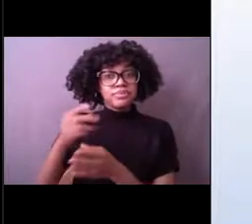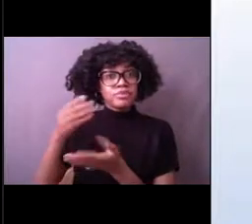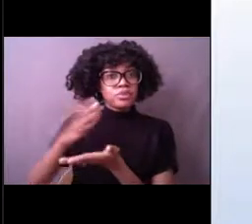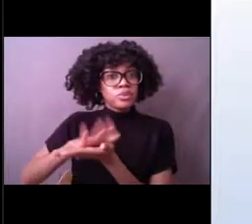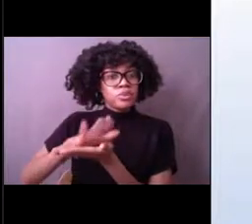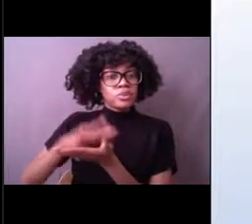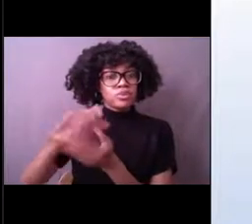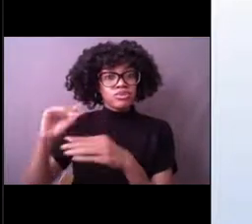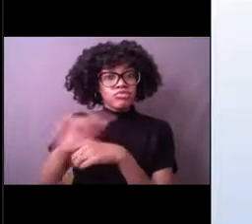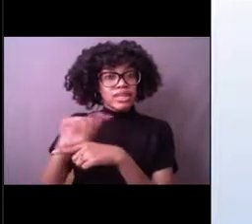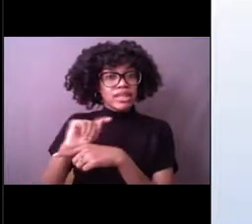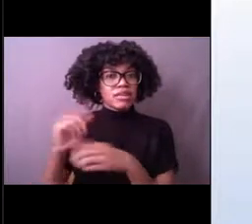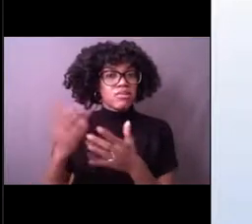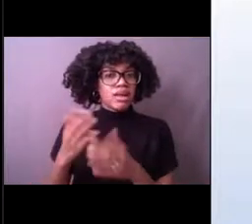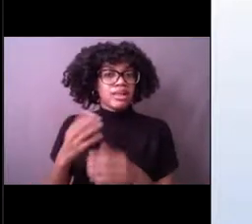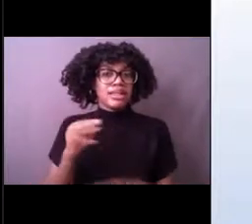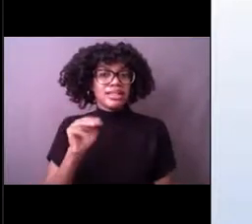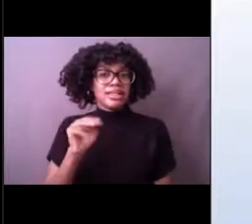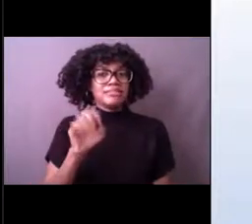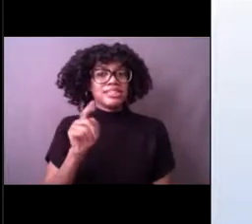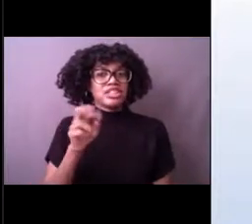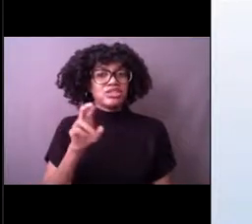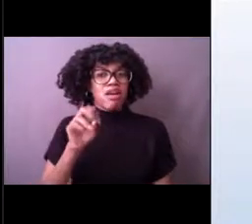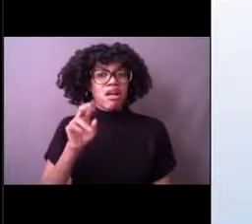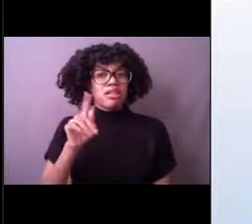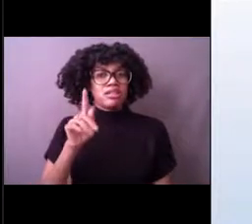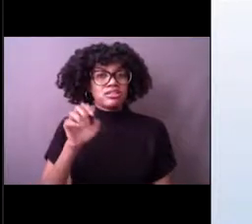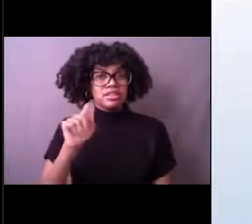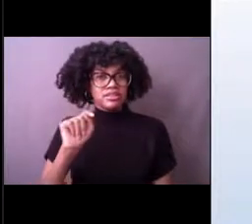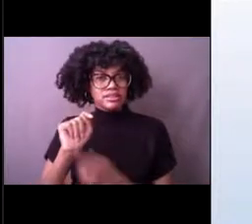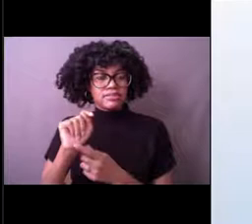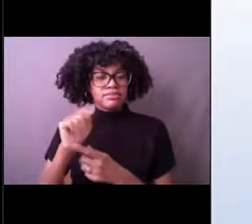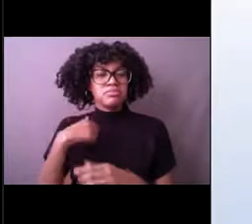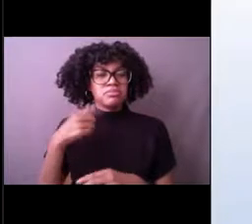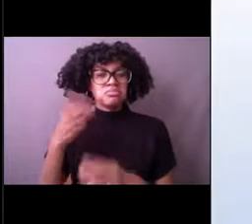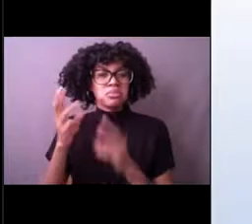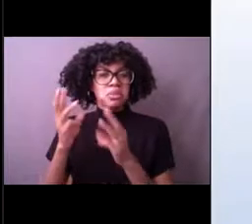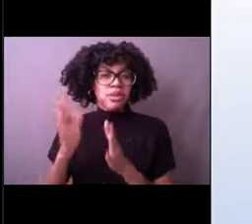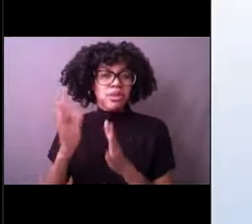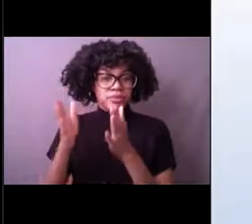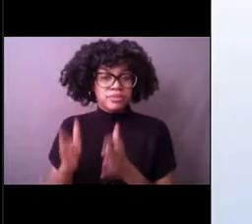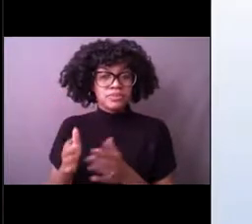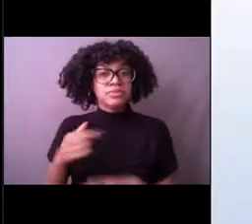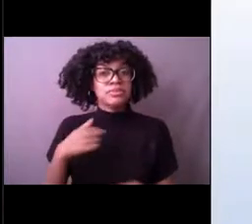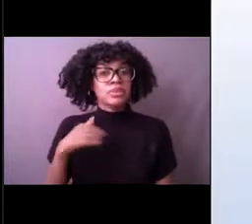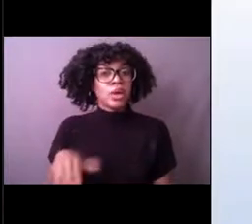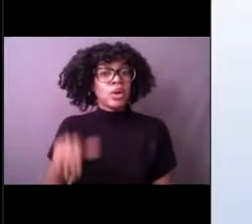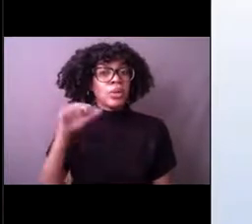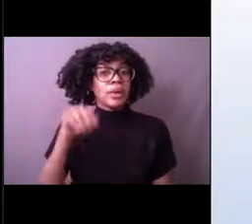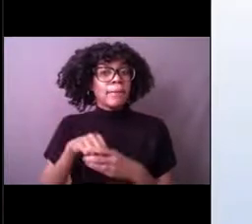I grew up in Pennsylvania where I experienced very, very many major weather events,